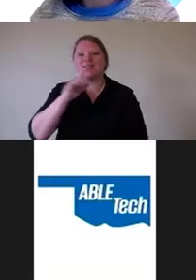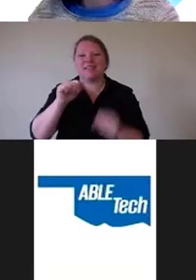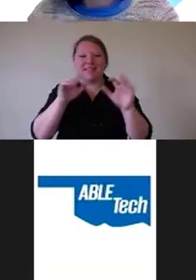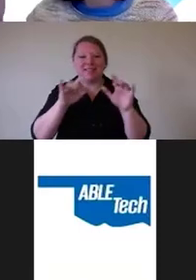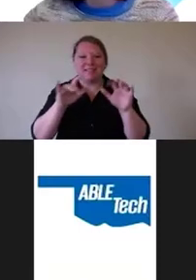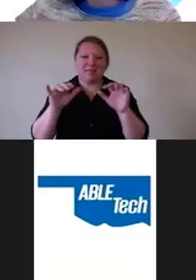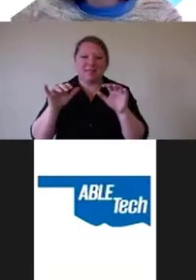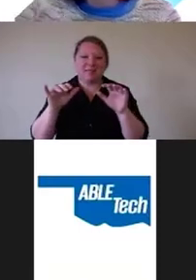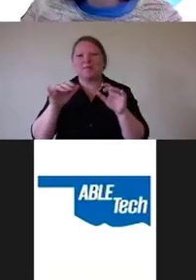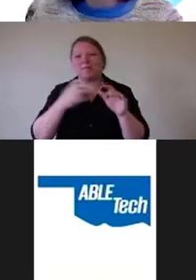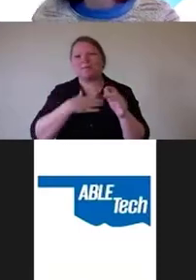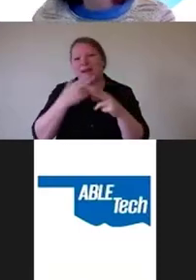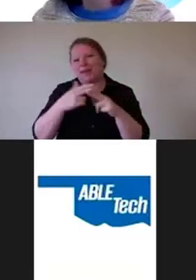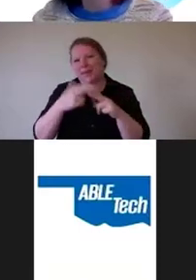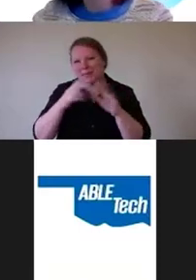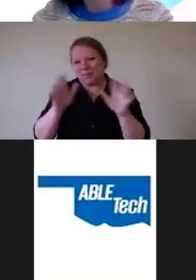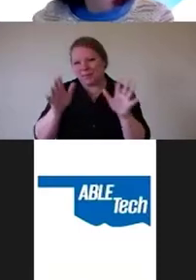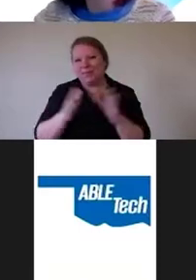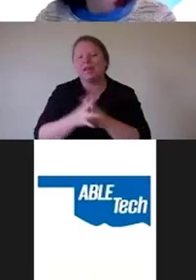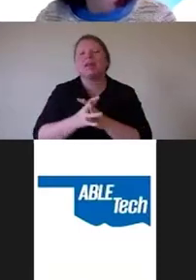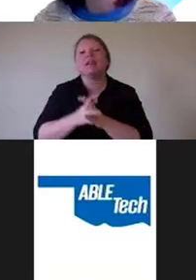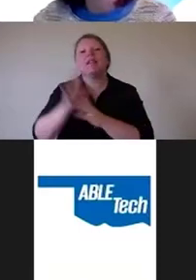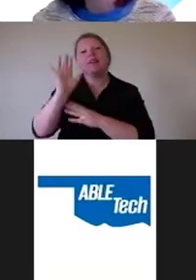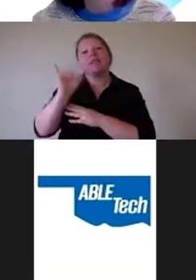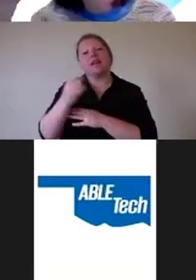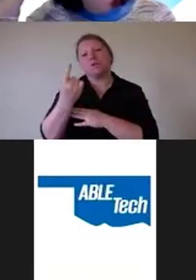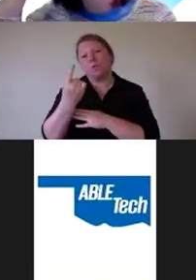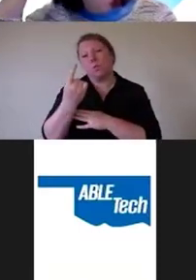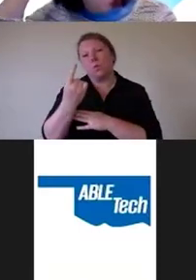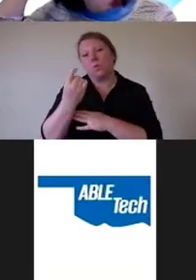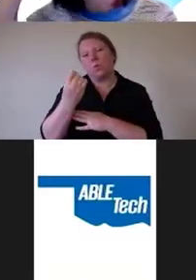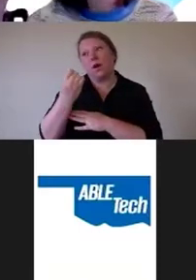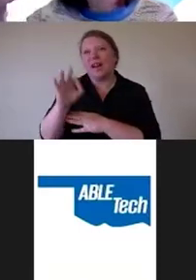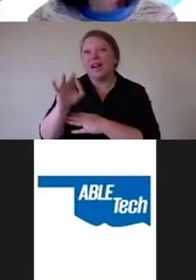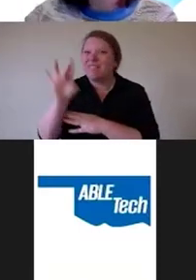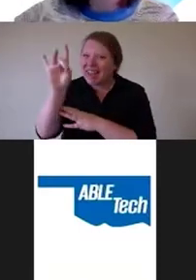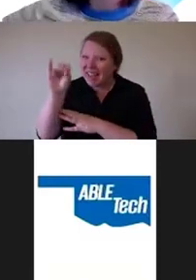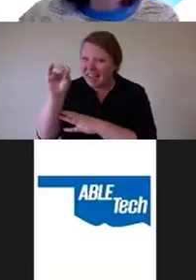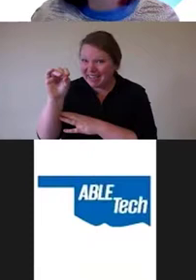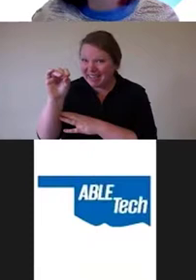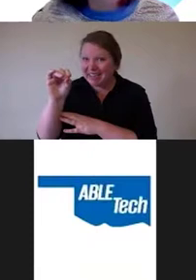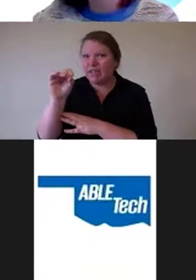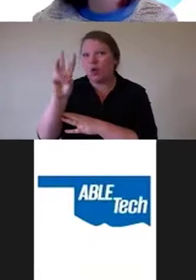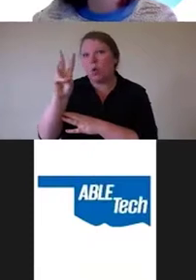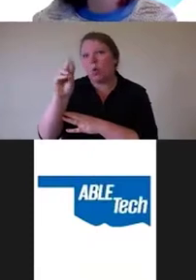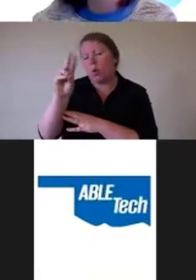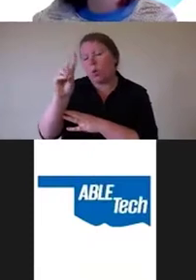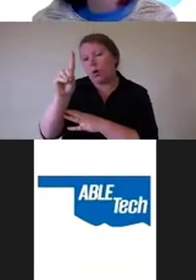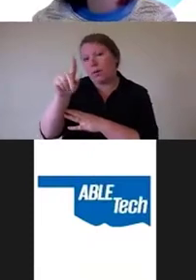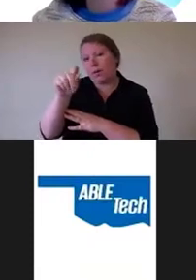That is one of the 80 WordPress themes. And then I make sure that all the content that